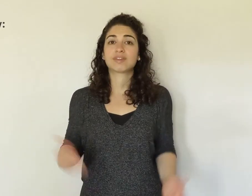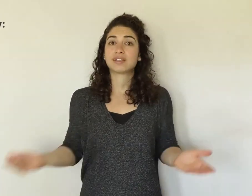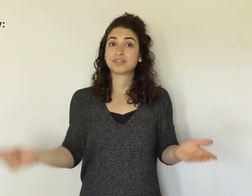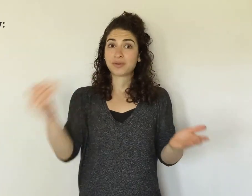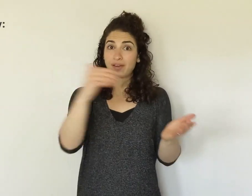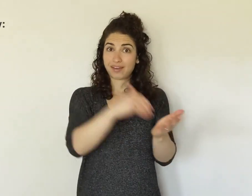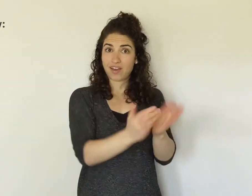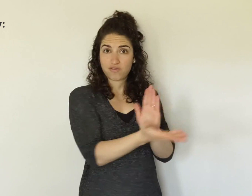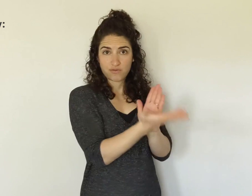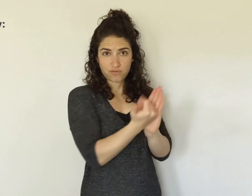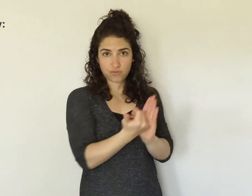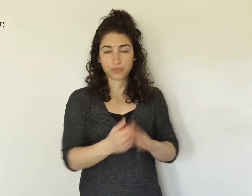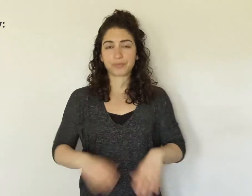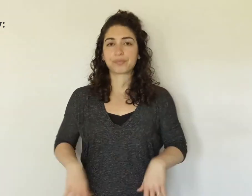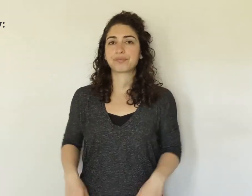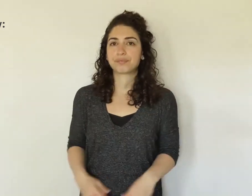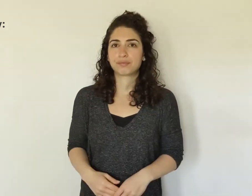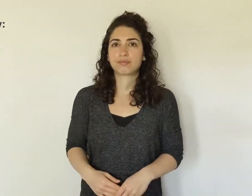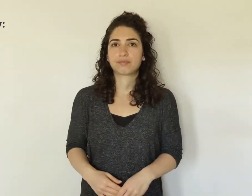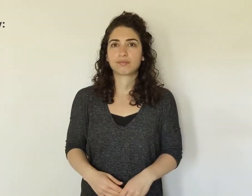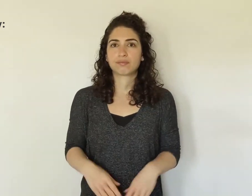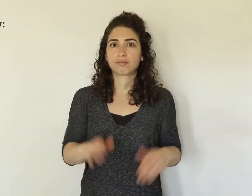Again, let's review...